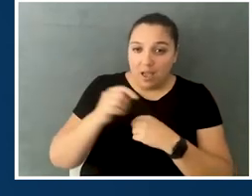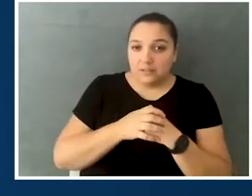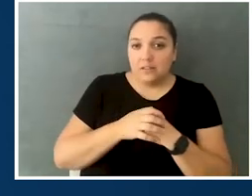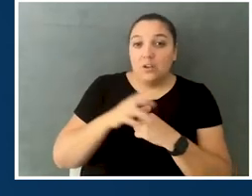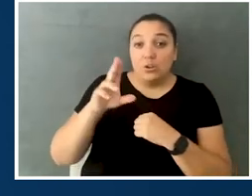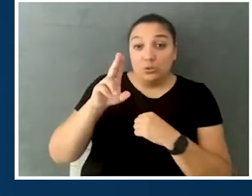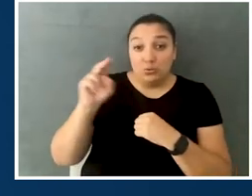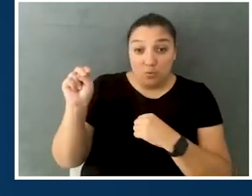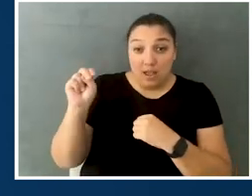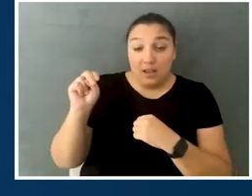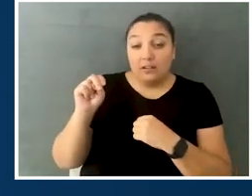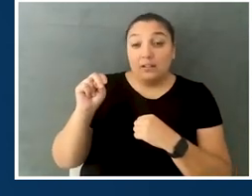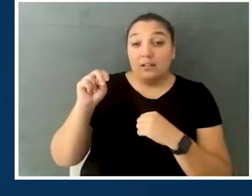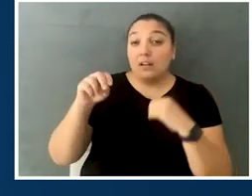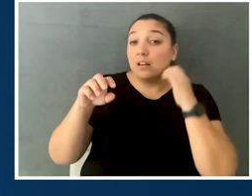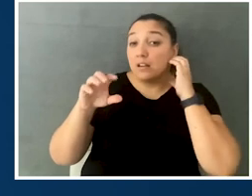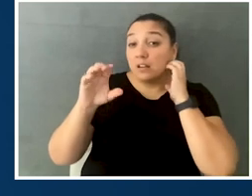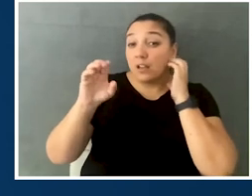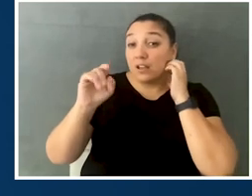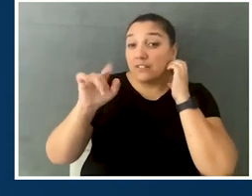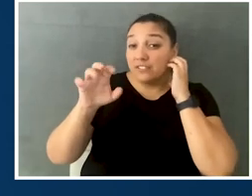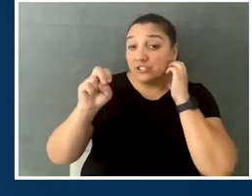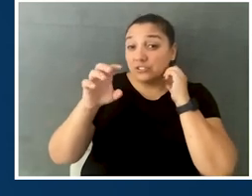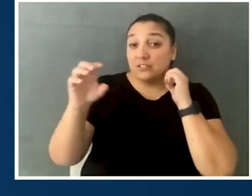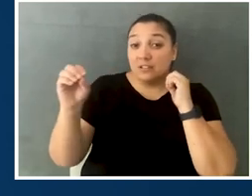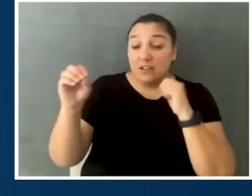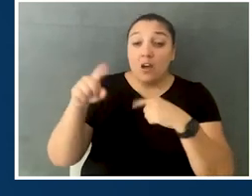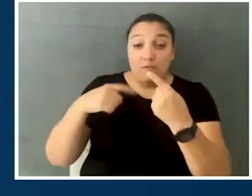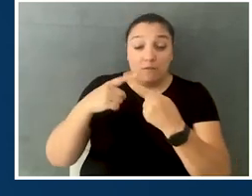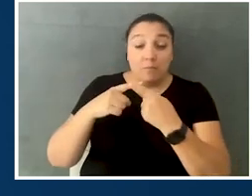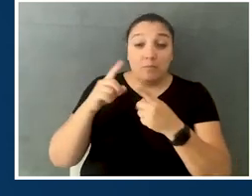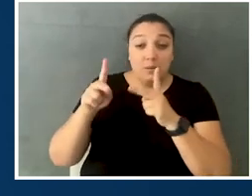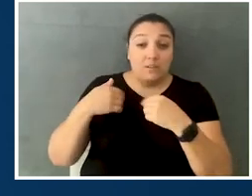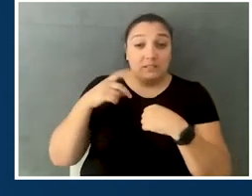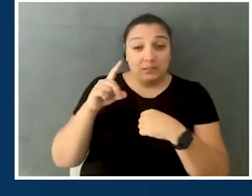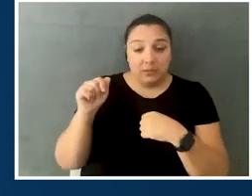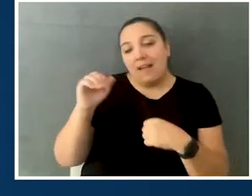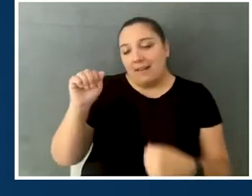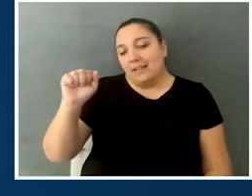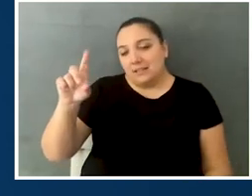on the Rights of Persons with Disabilities, and, of course, the Americans with Disabilities Act, the ADA.